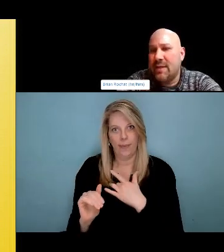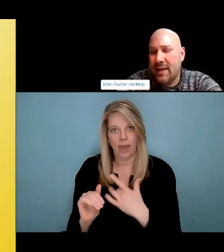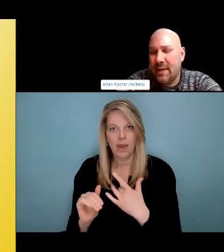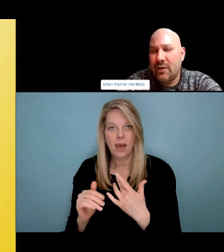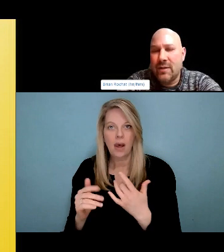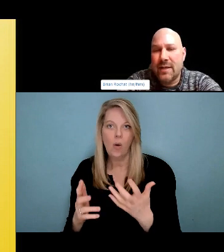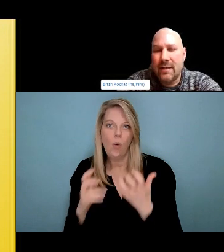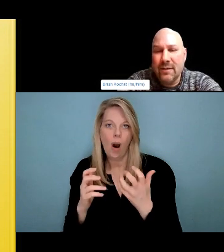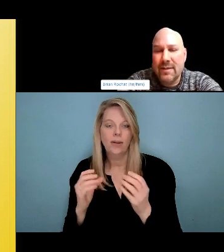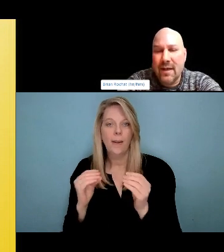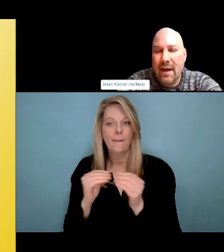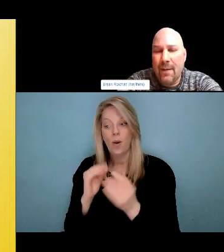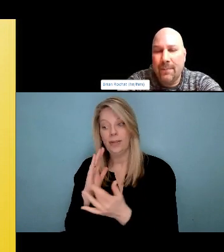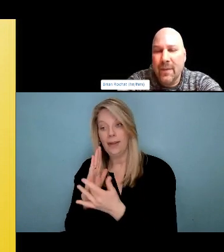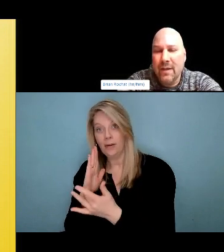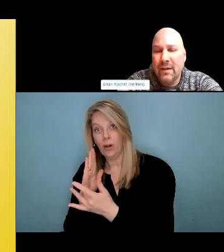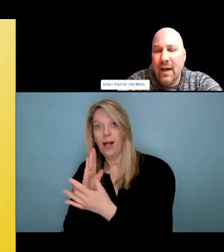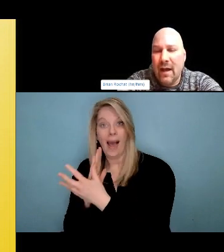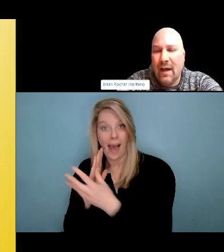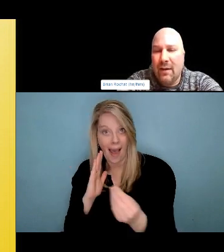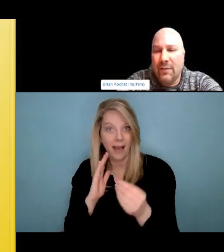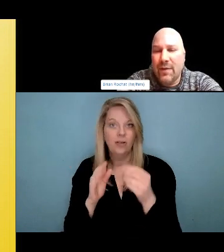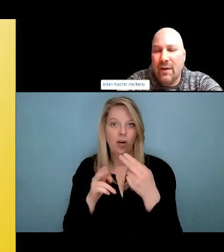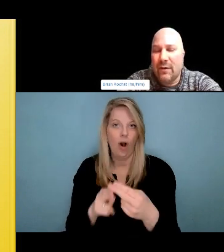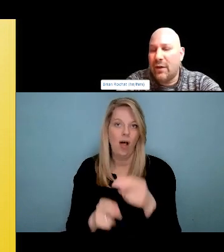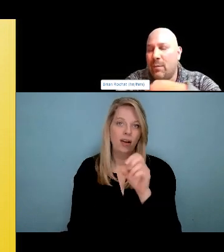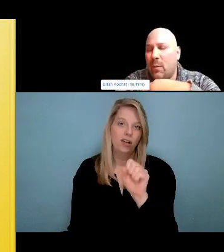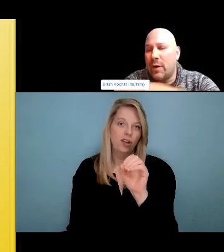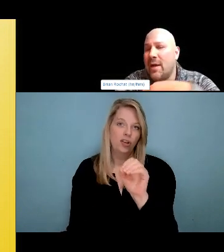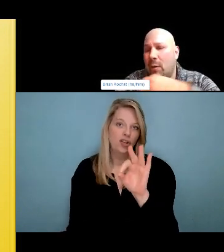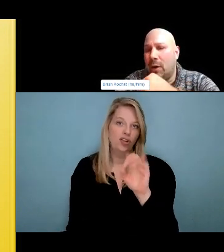with their substance use. So, for folks who are looking for more information